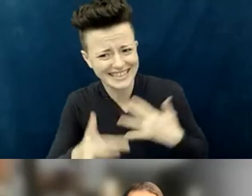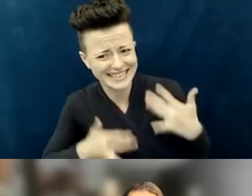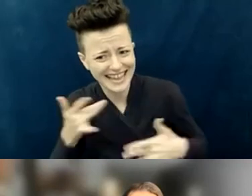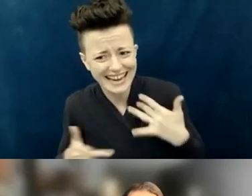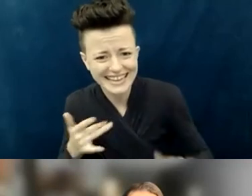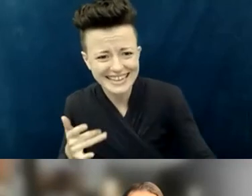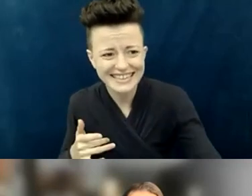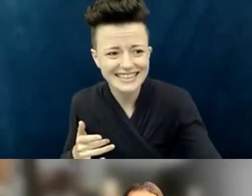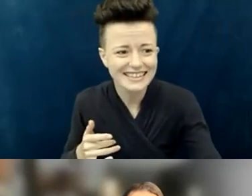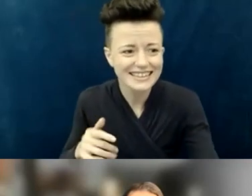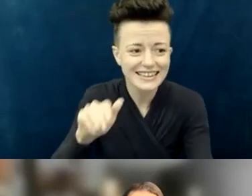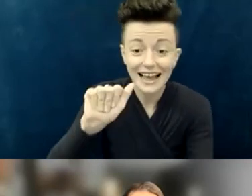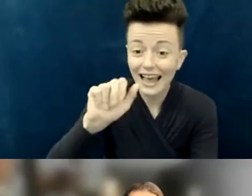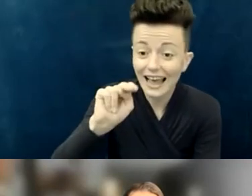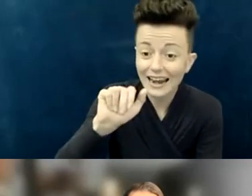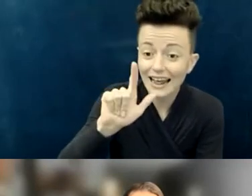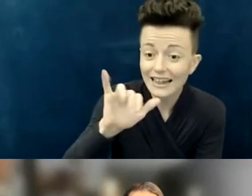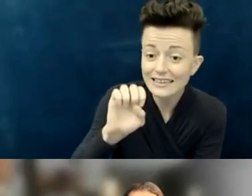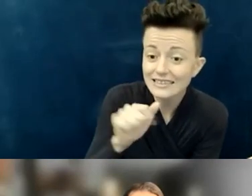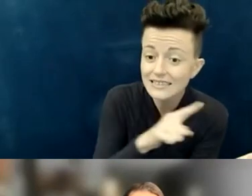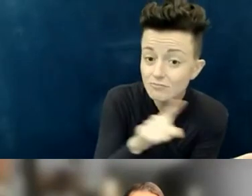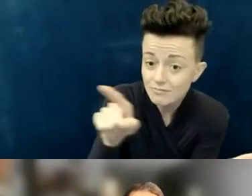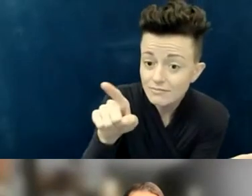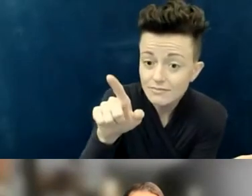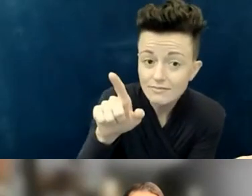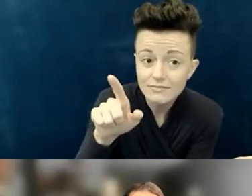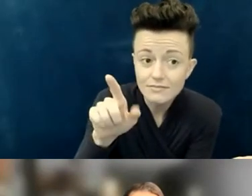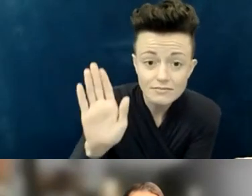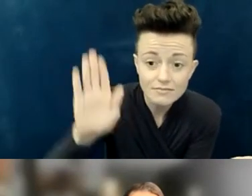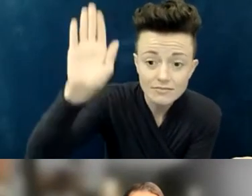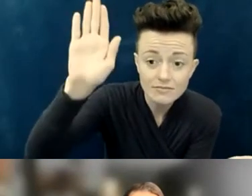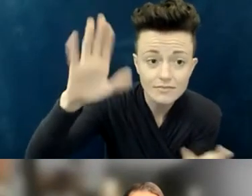Elly, you're raising your hand. Was there something you would like to add?